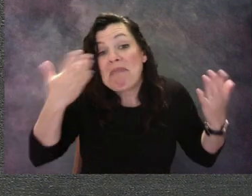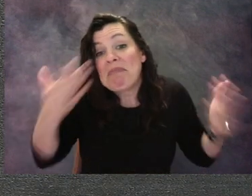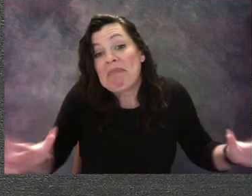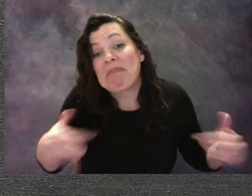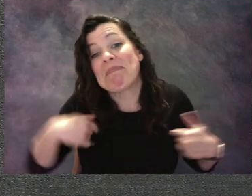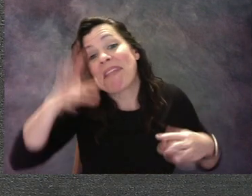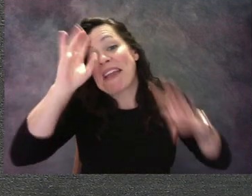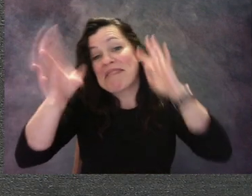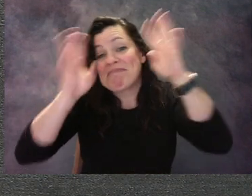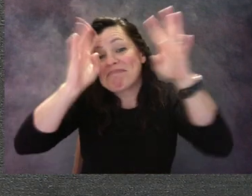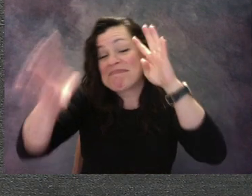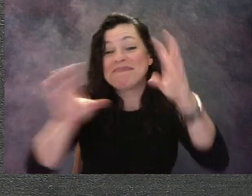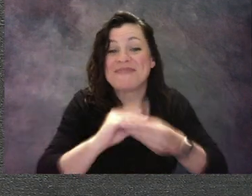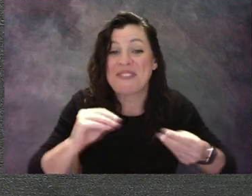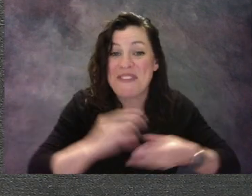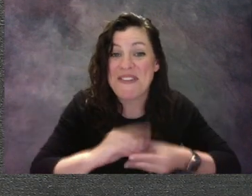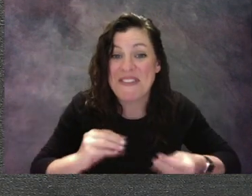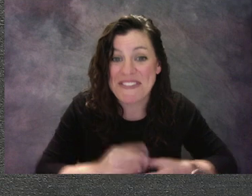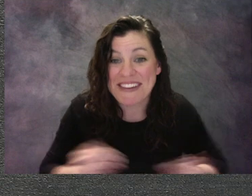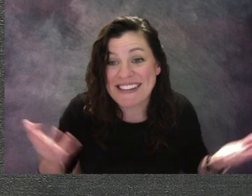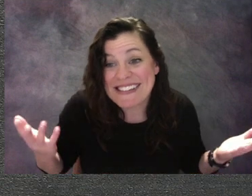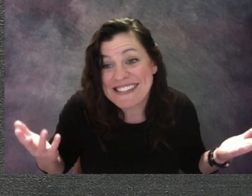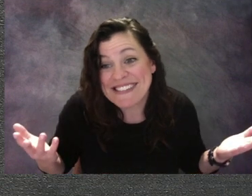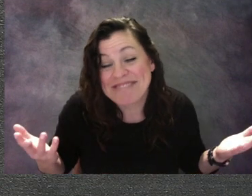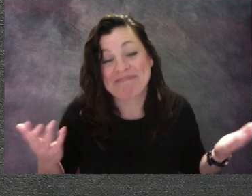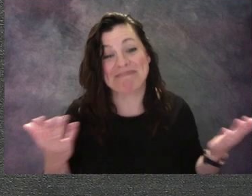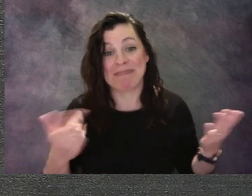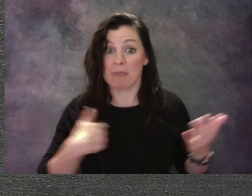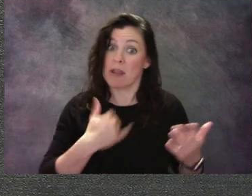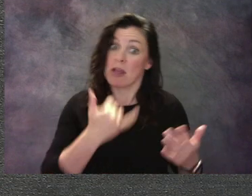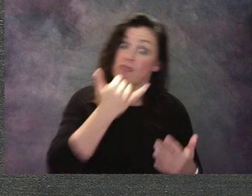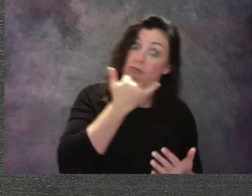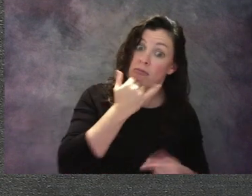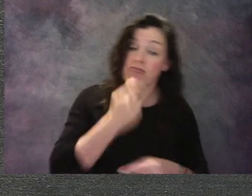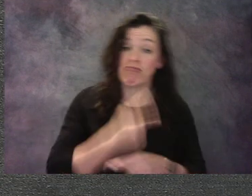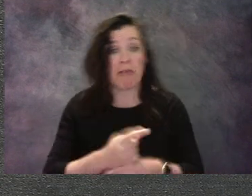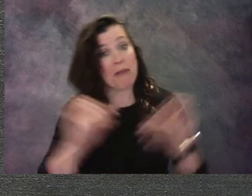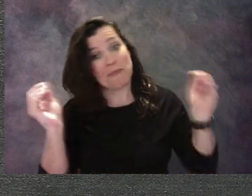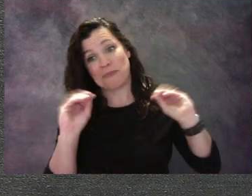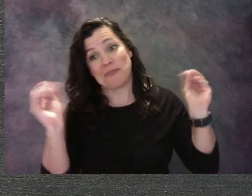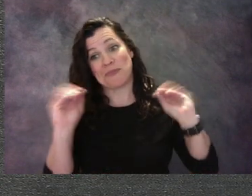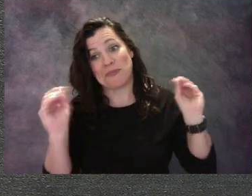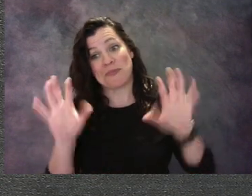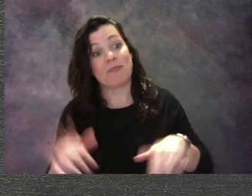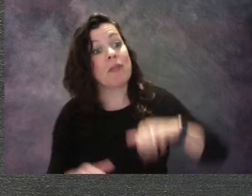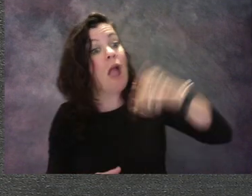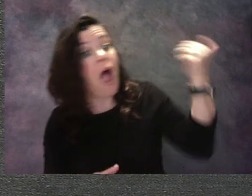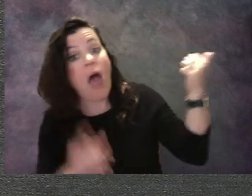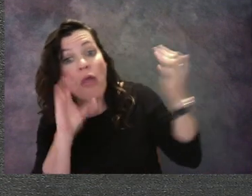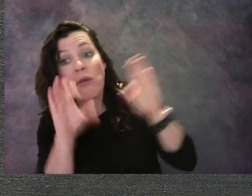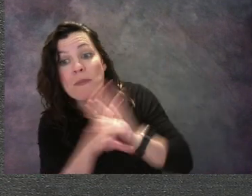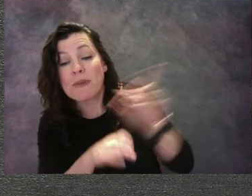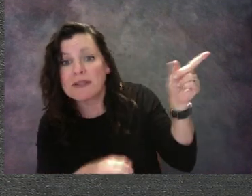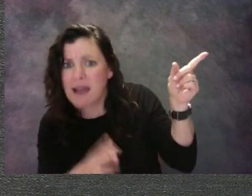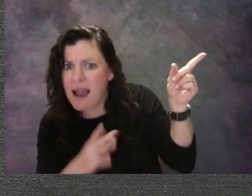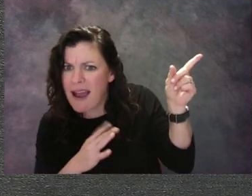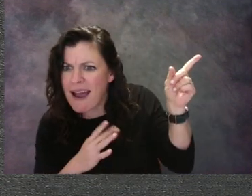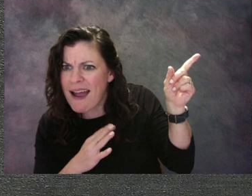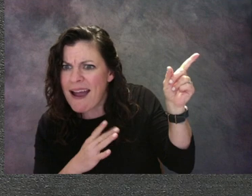There's no right or wrong answer. If we look over at this one here, what's really great about this one